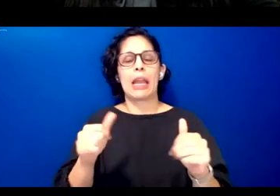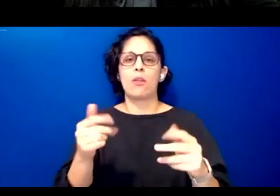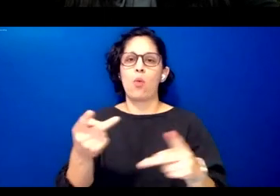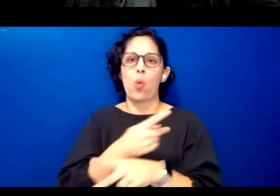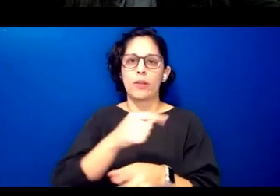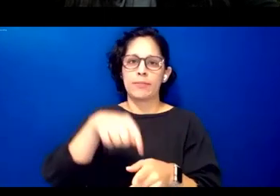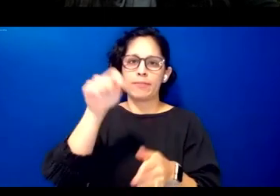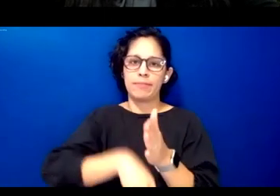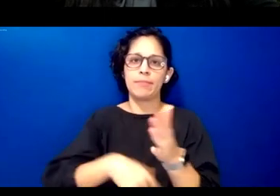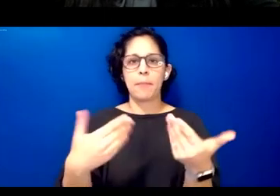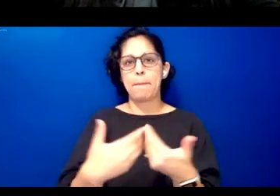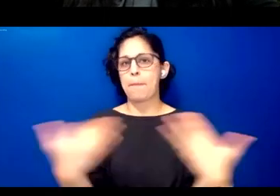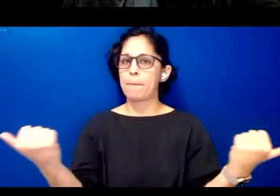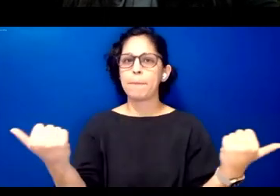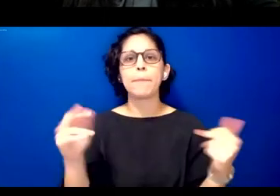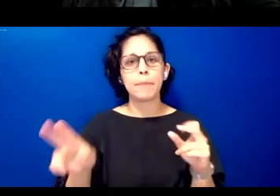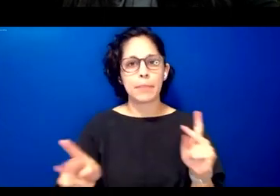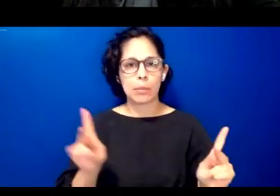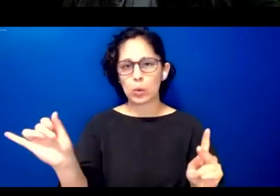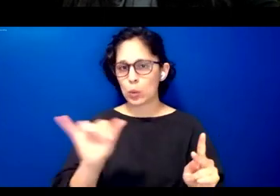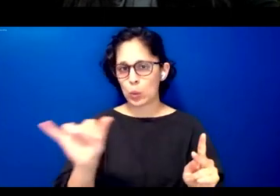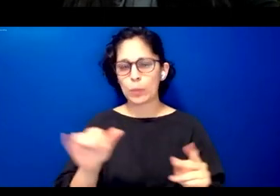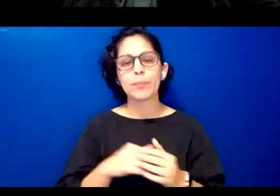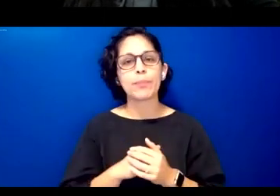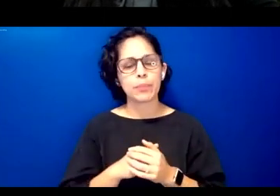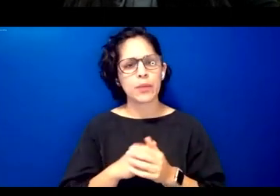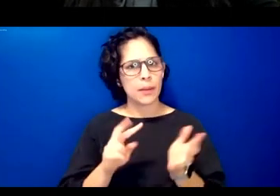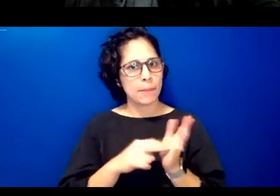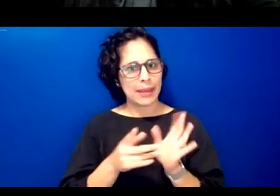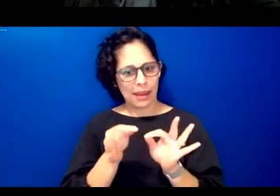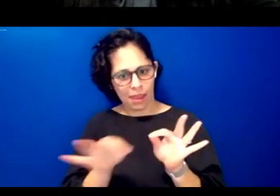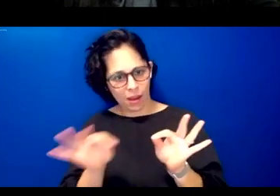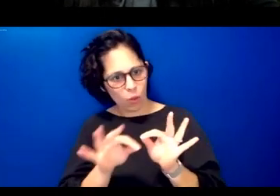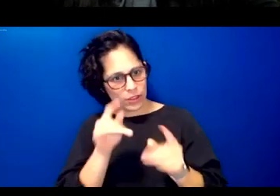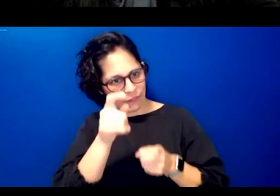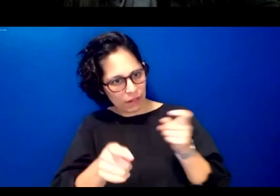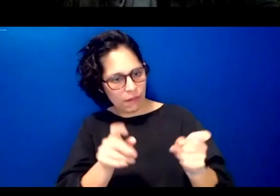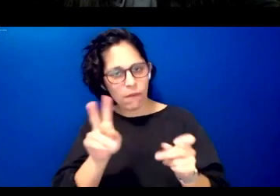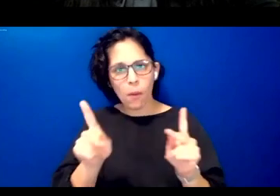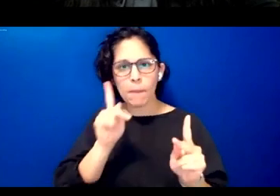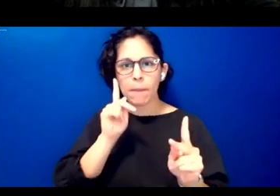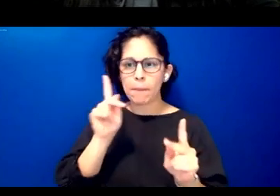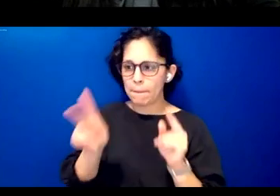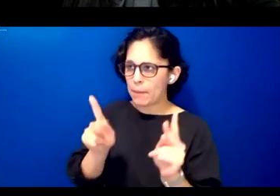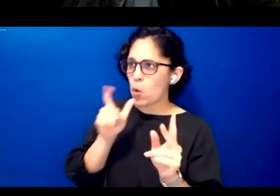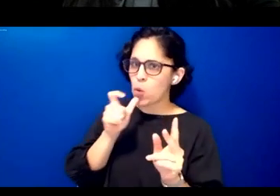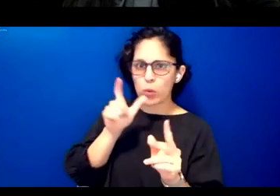and divide thereby not getting language to those who want it or need it we want to ensure